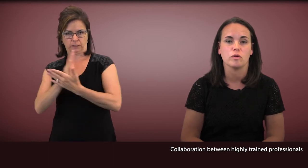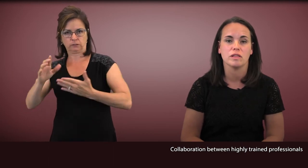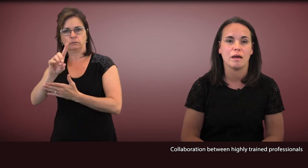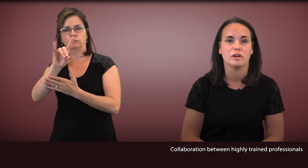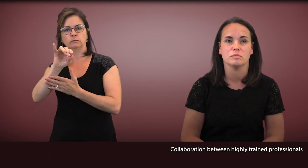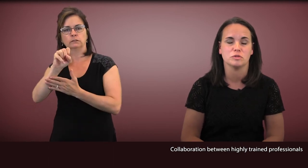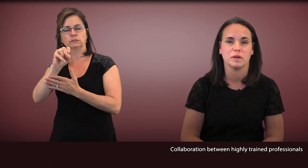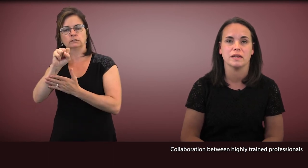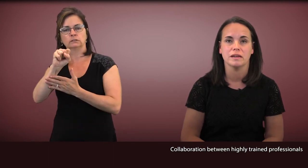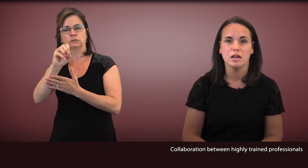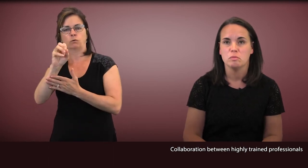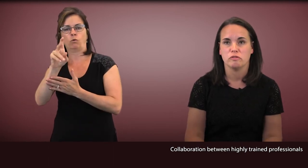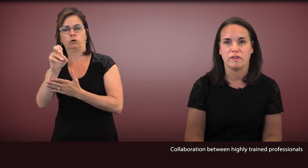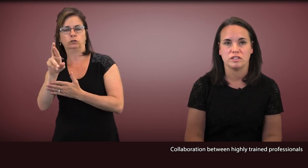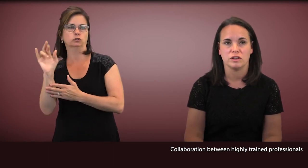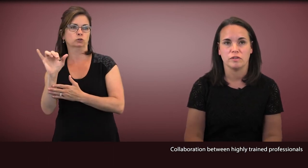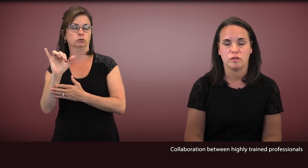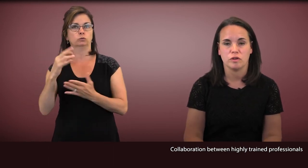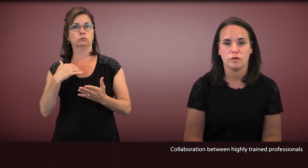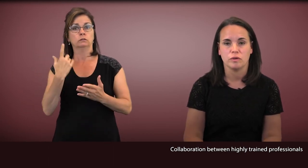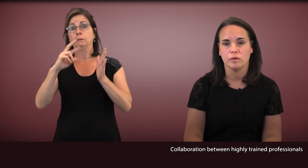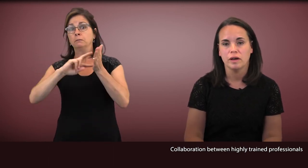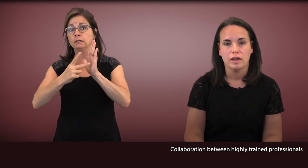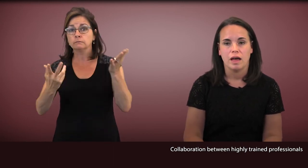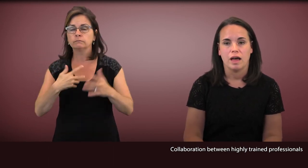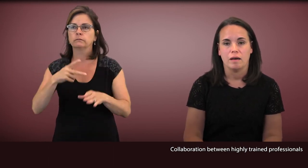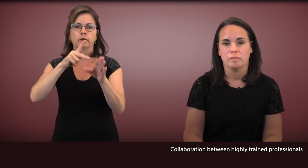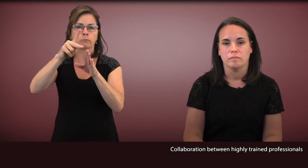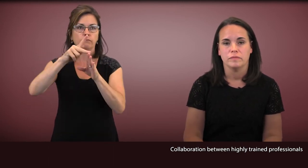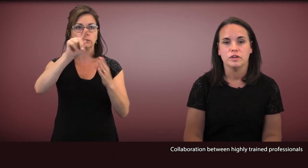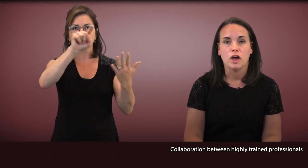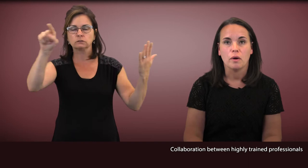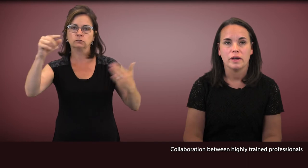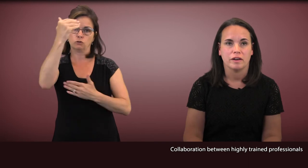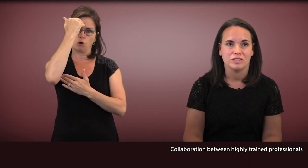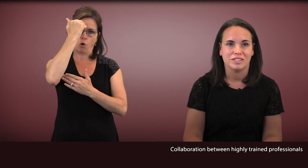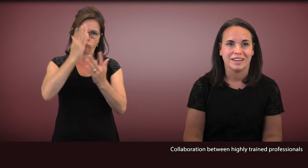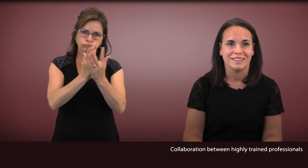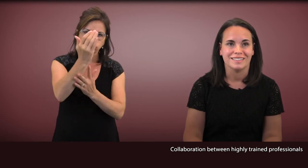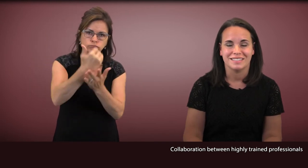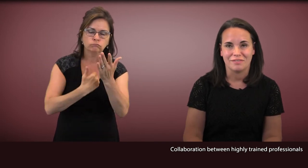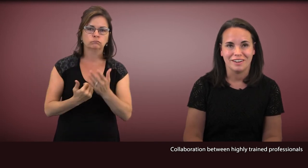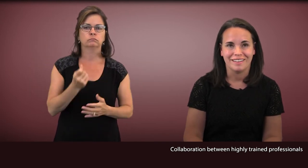Collaborating between professionals, who know and understand the deafness